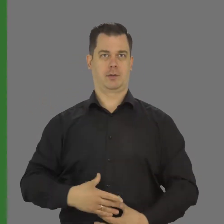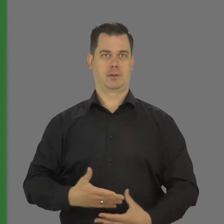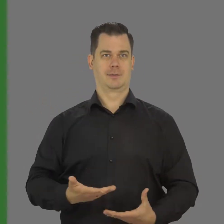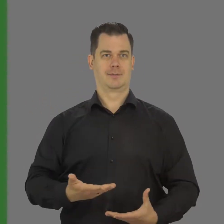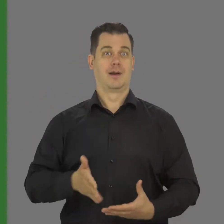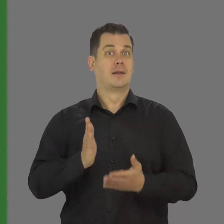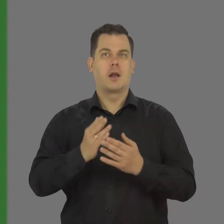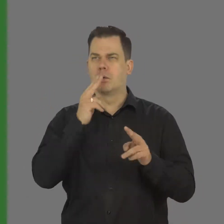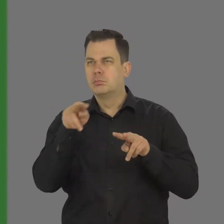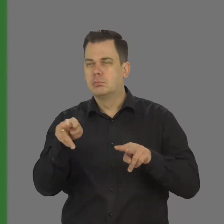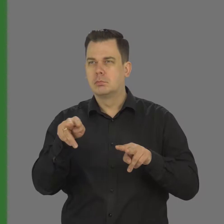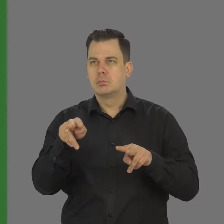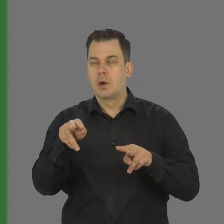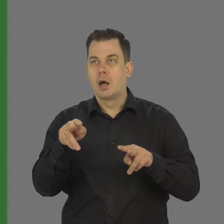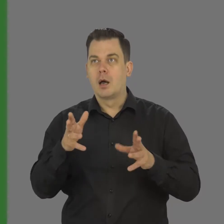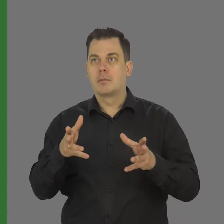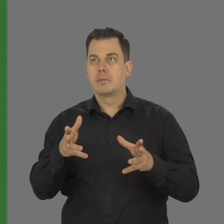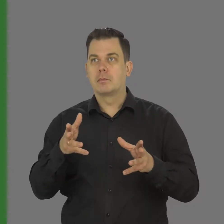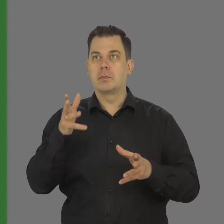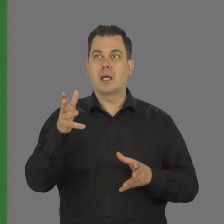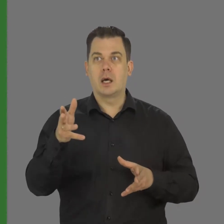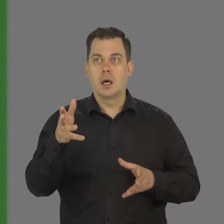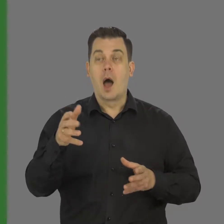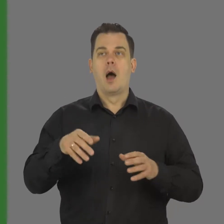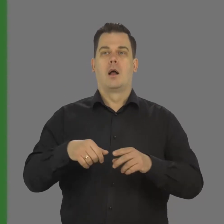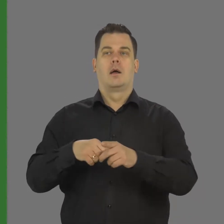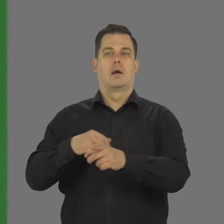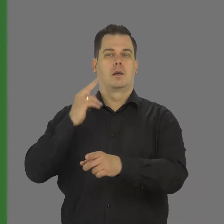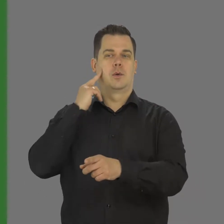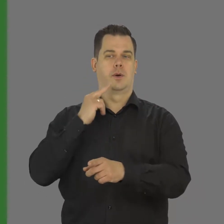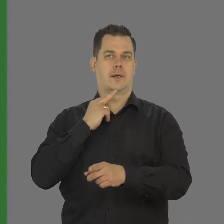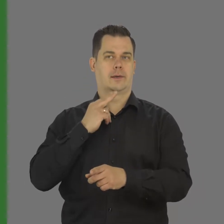You can only see the difference when the deaf person starts sings.